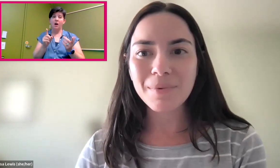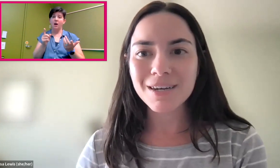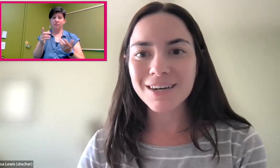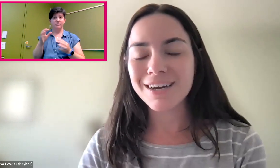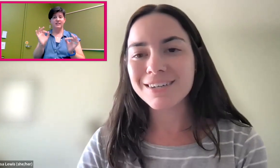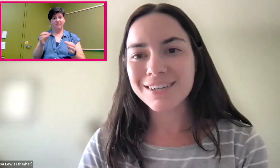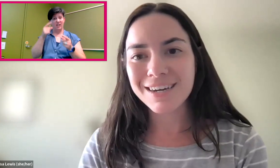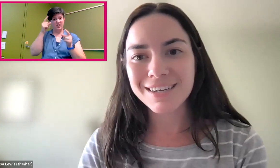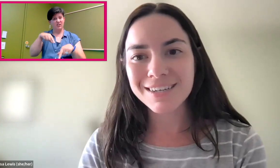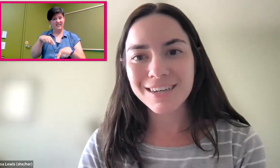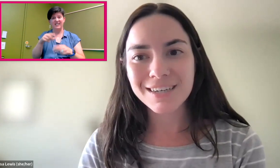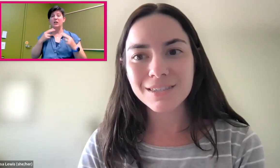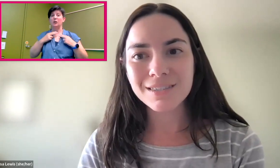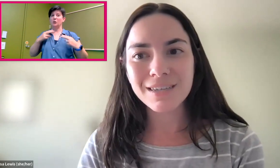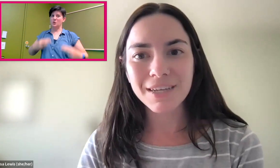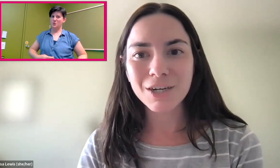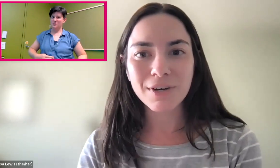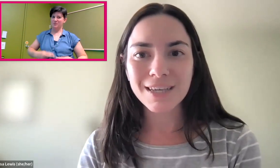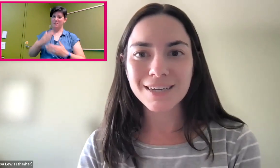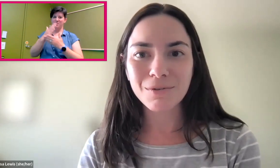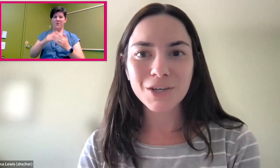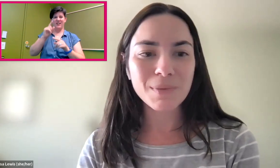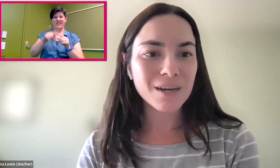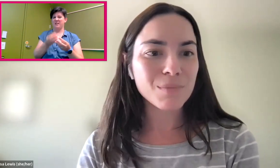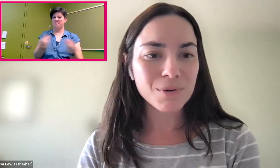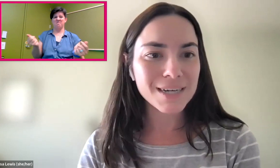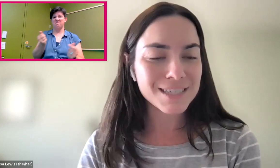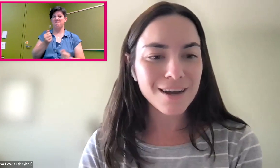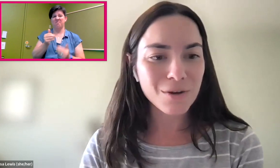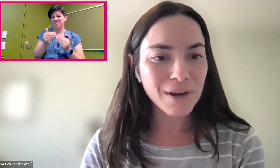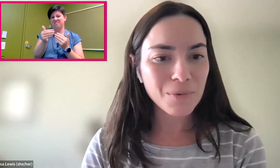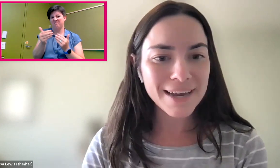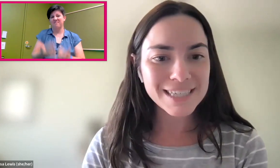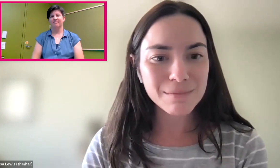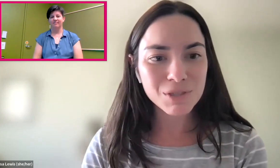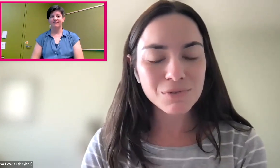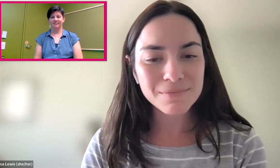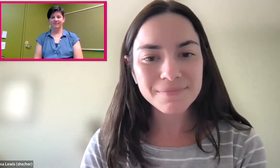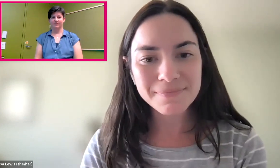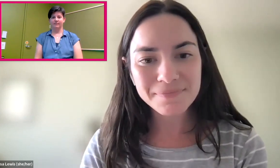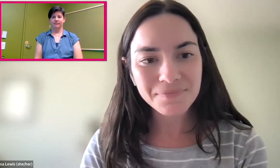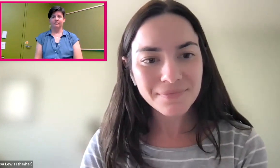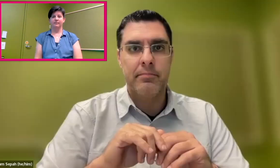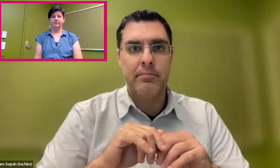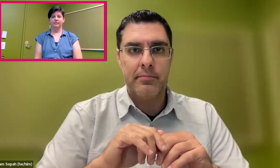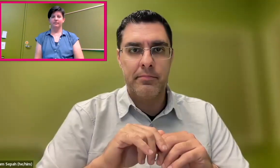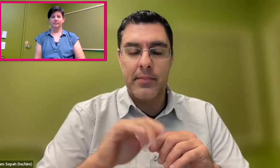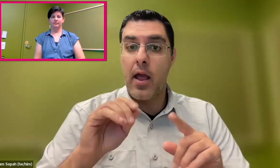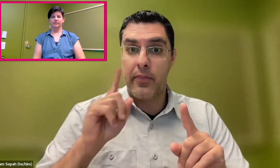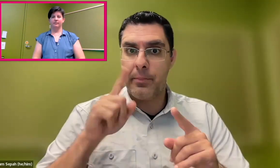But I definitely agree that the human component is not going away anytime soon. Right.